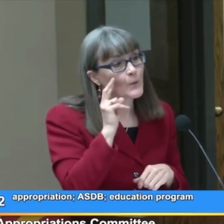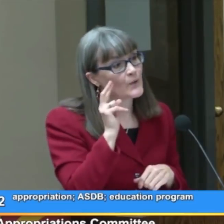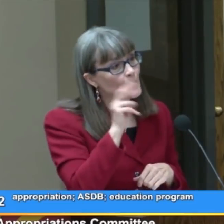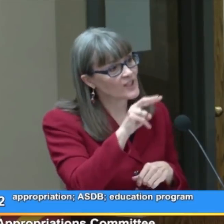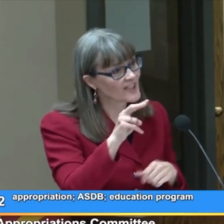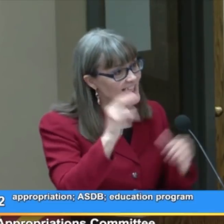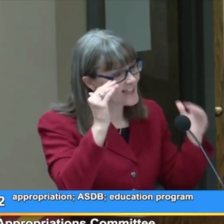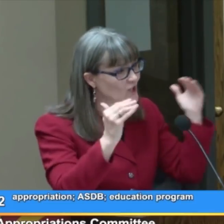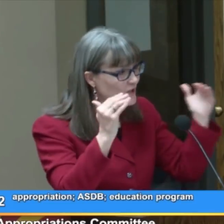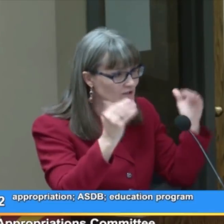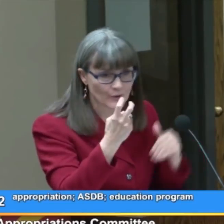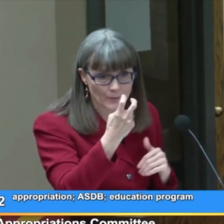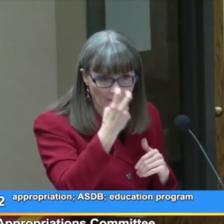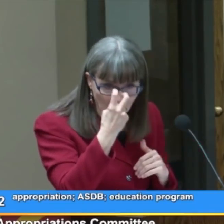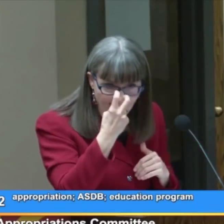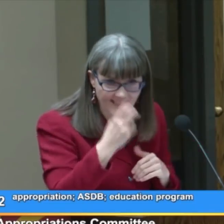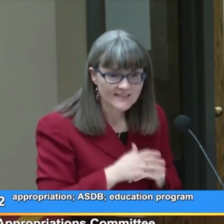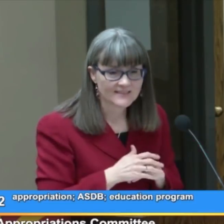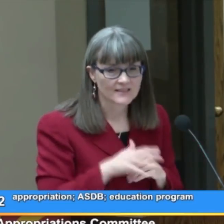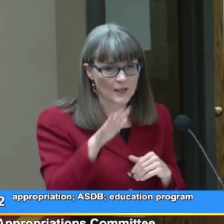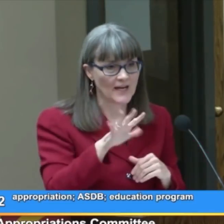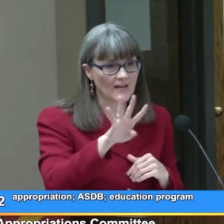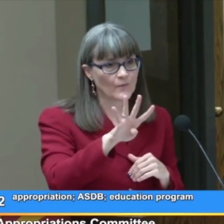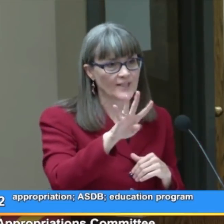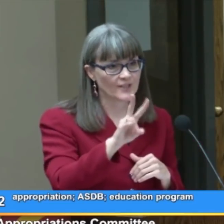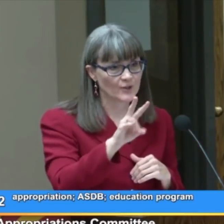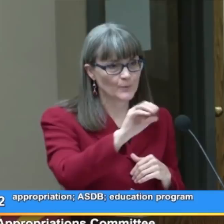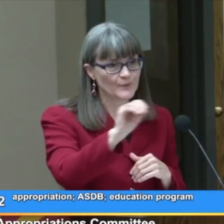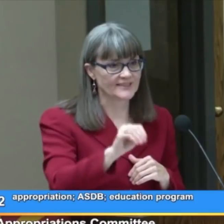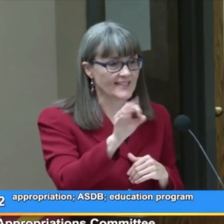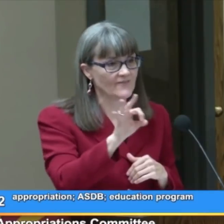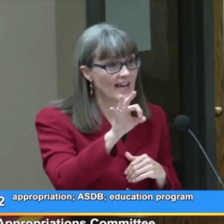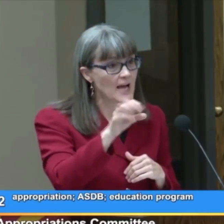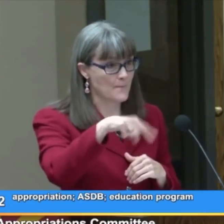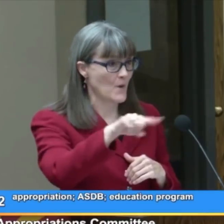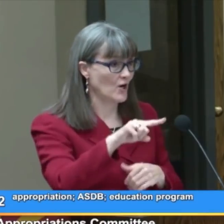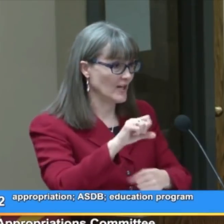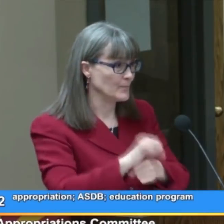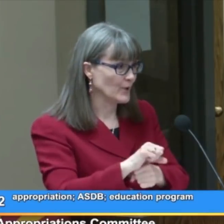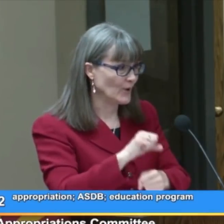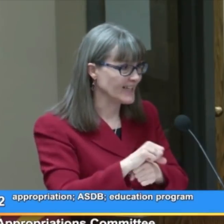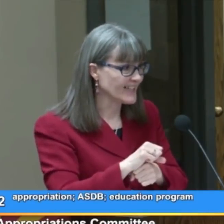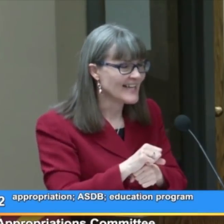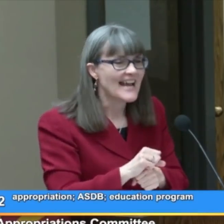When we look at adults who are blind about 42% of them are employed,